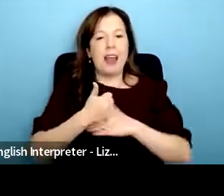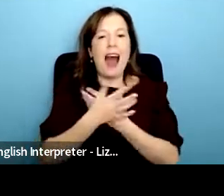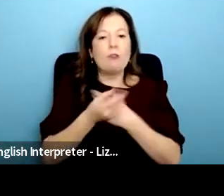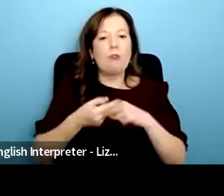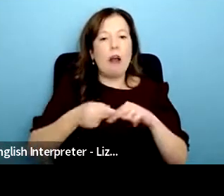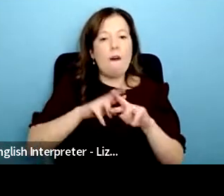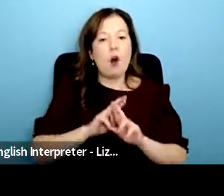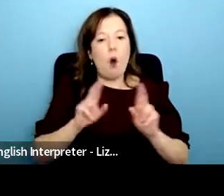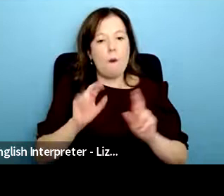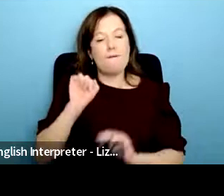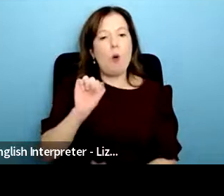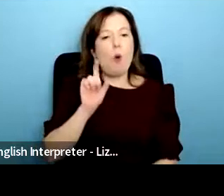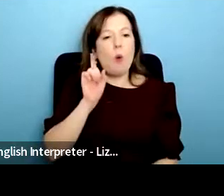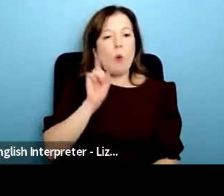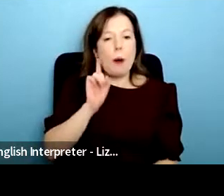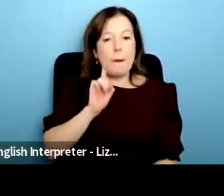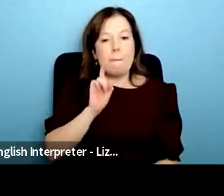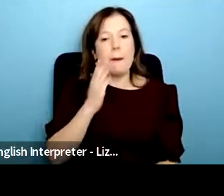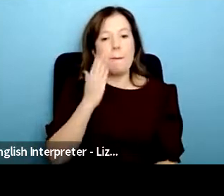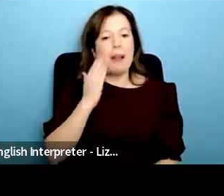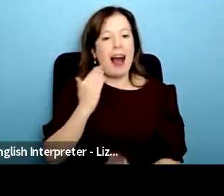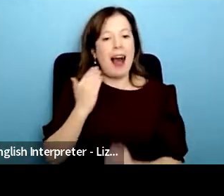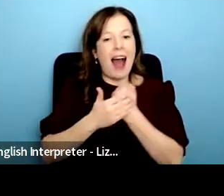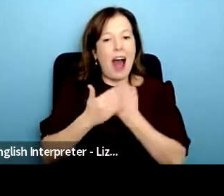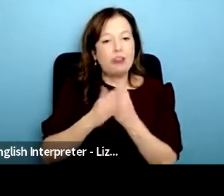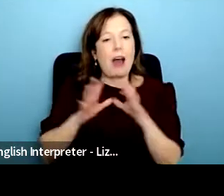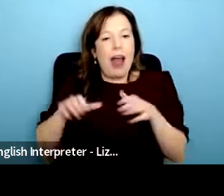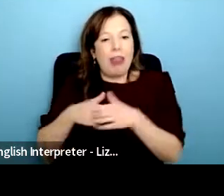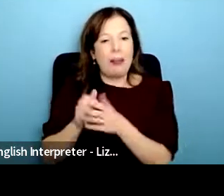asian and other minoritized and racialized backgrounds they received one of NSUN's